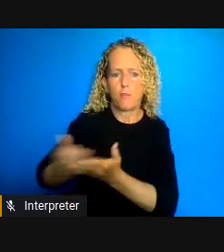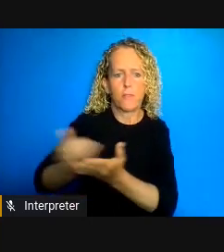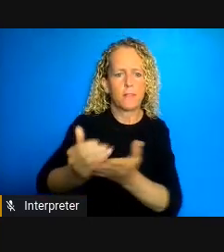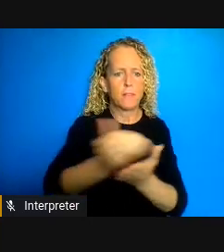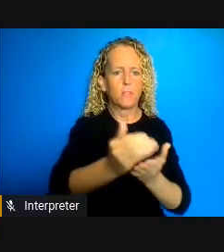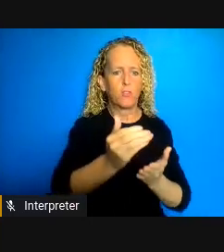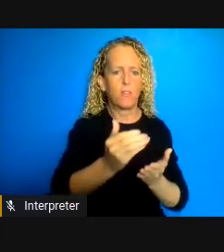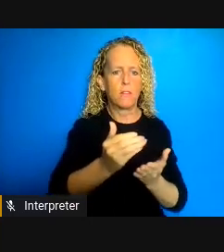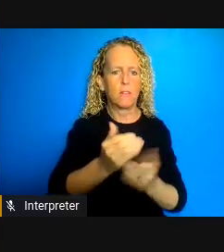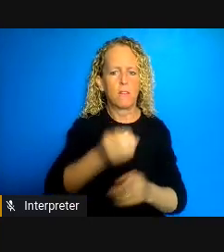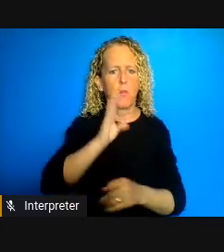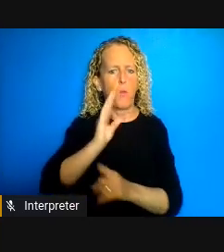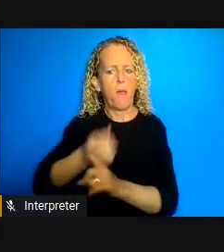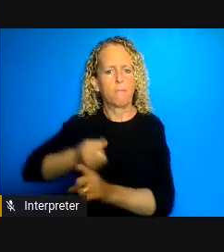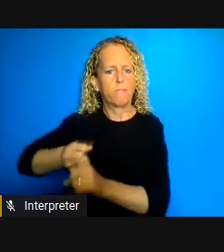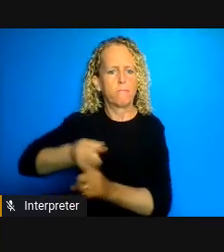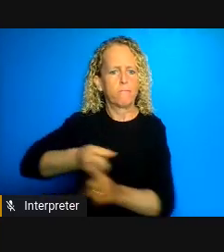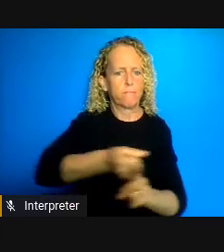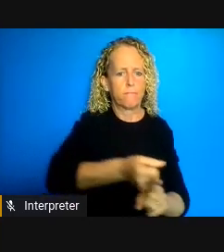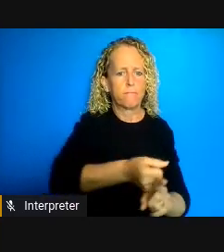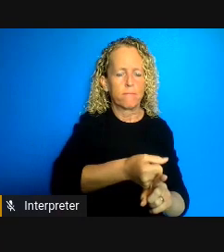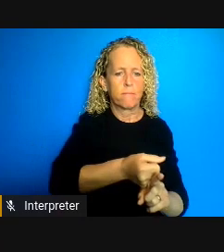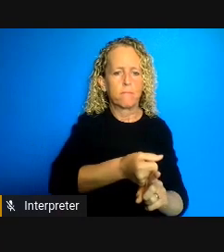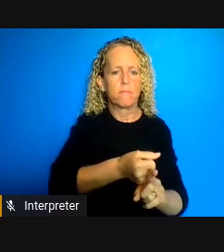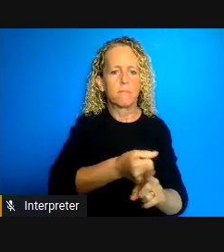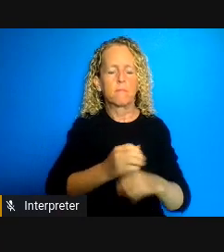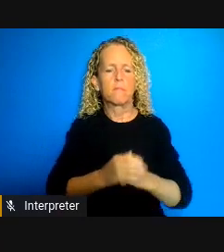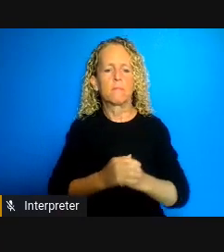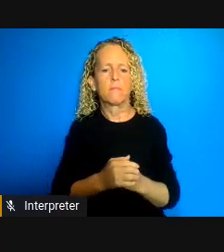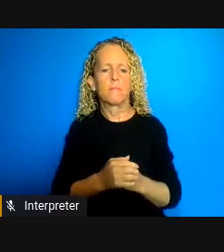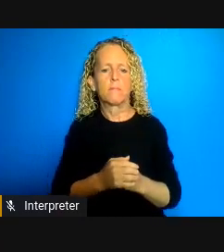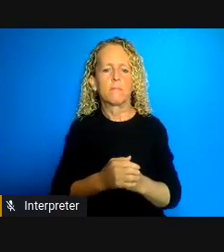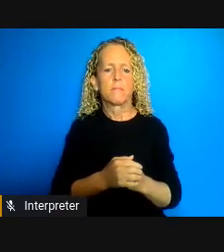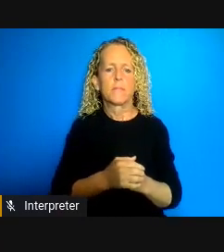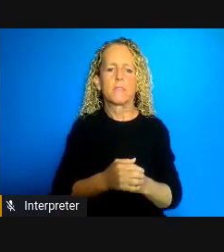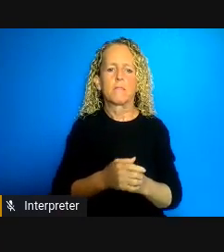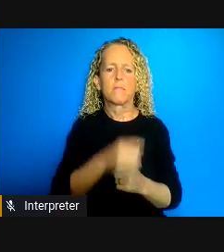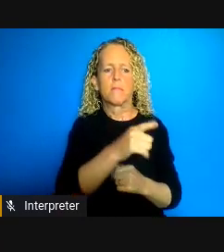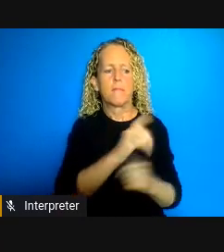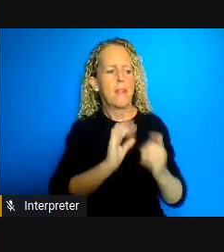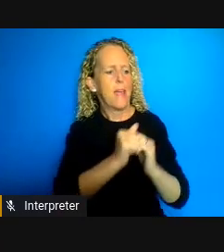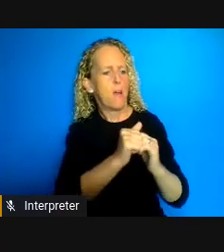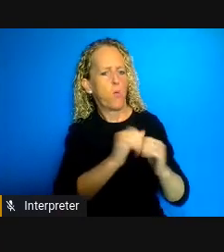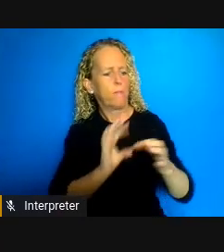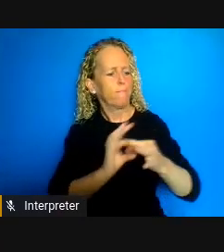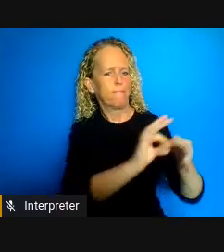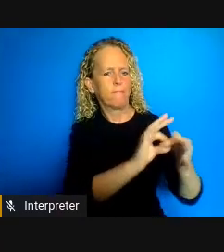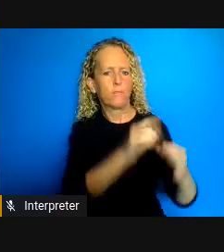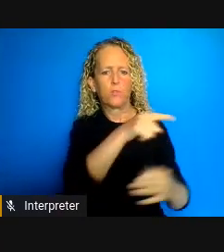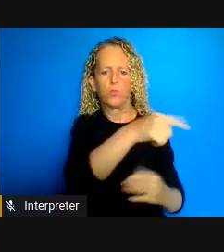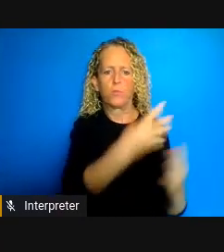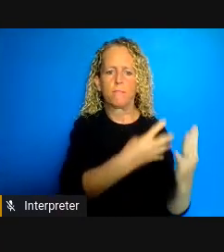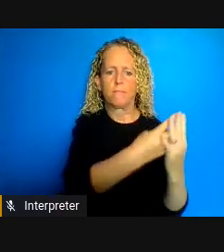for criminalization and incarceration and for intsance to give you an example